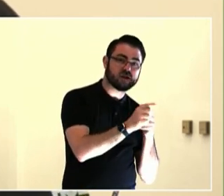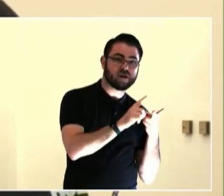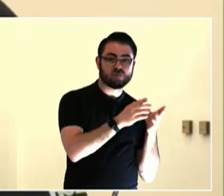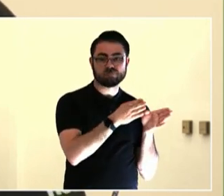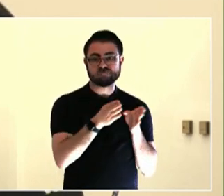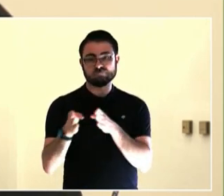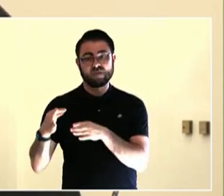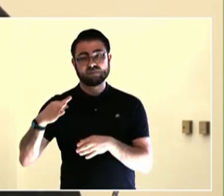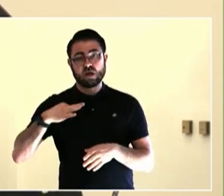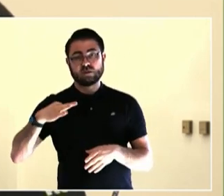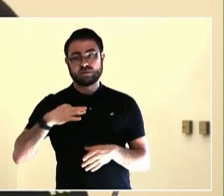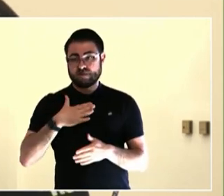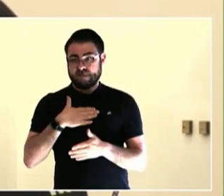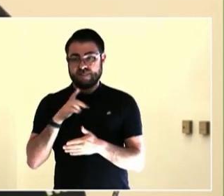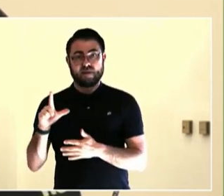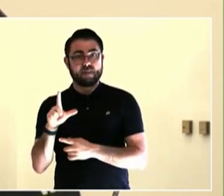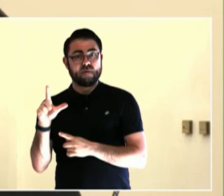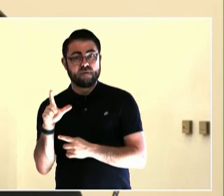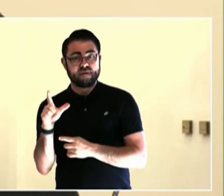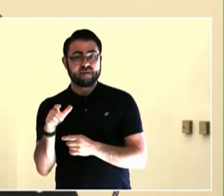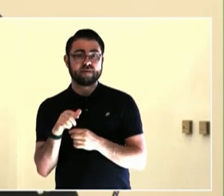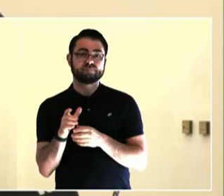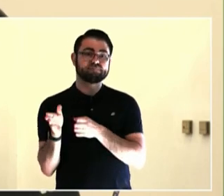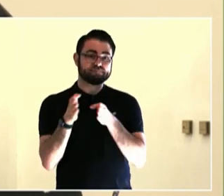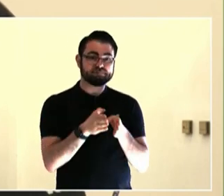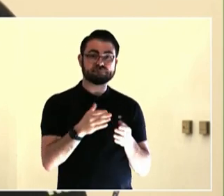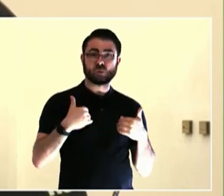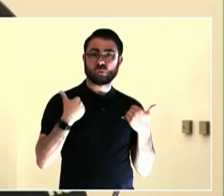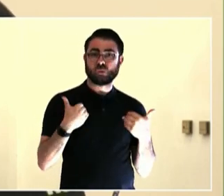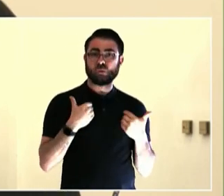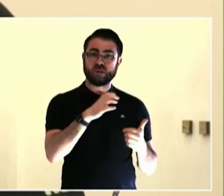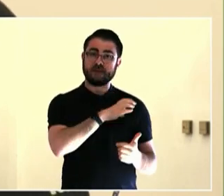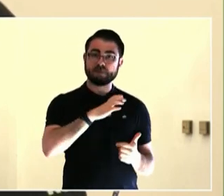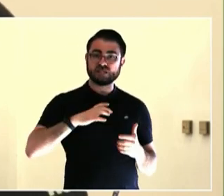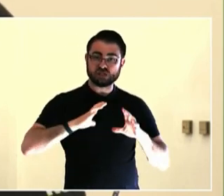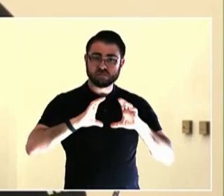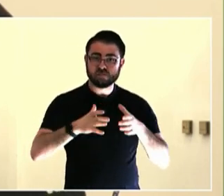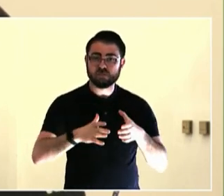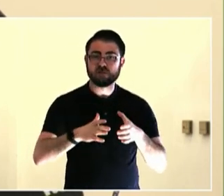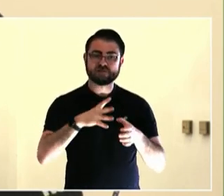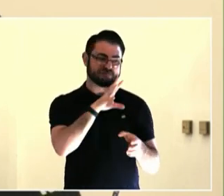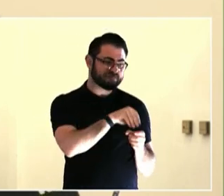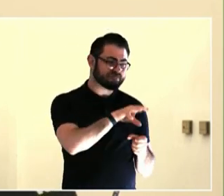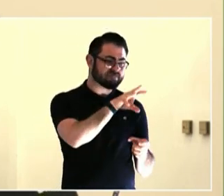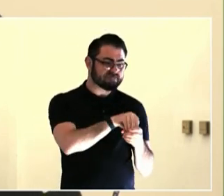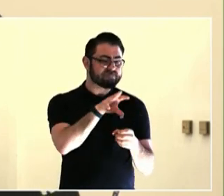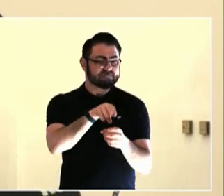the level of education at Portland, the people that show up at your table are the best that you could possibly ask for.